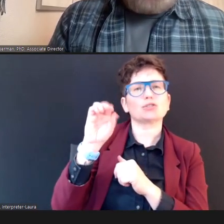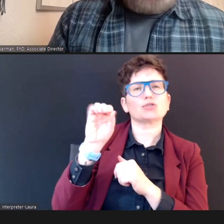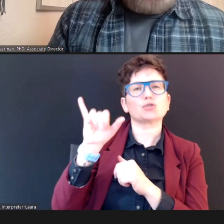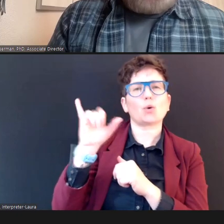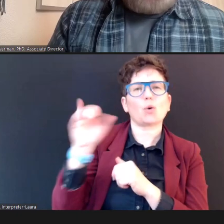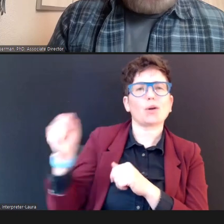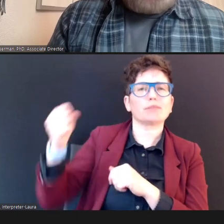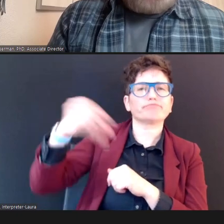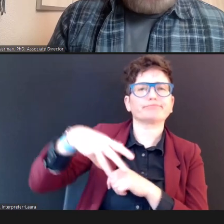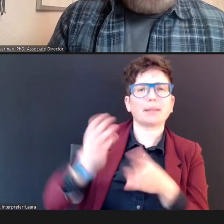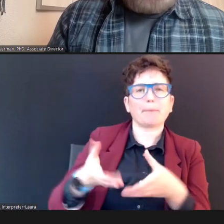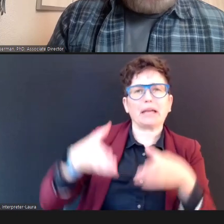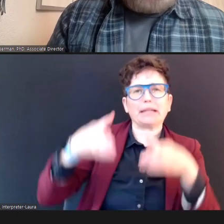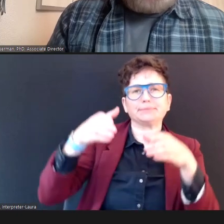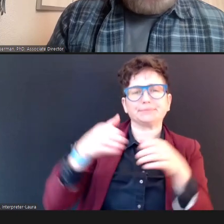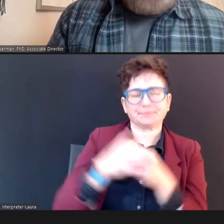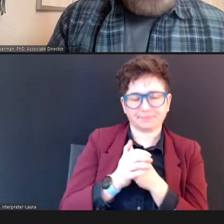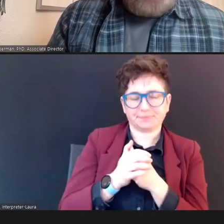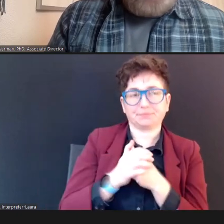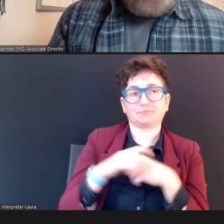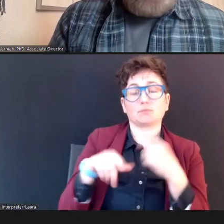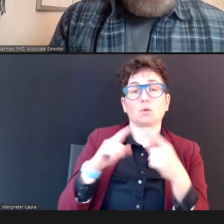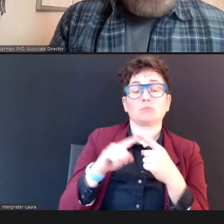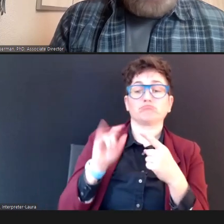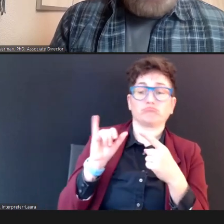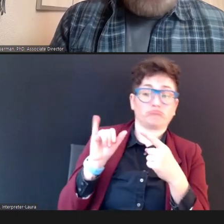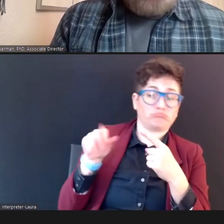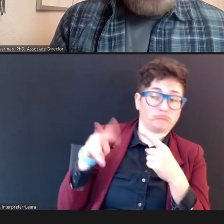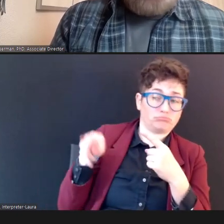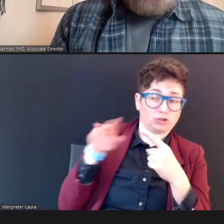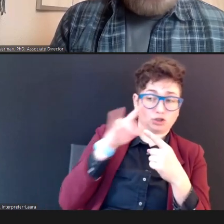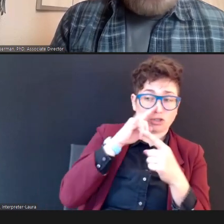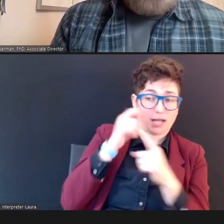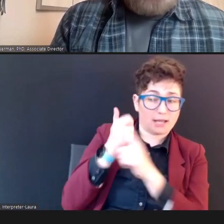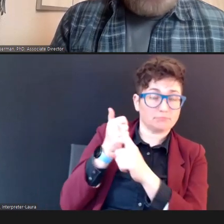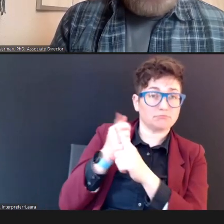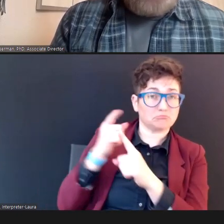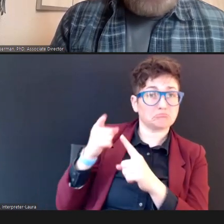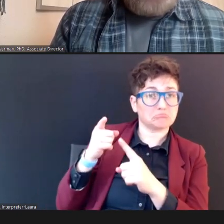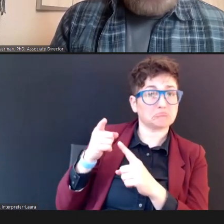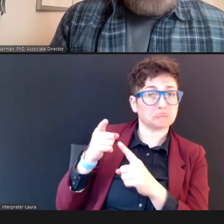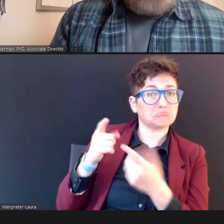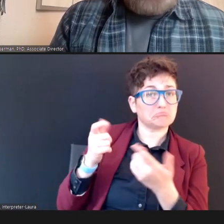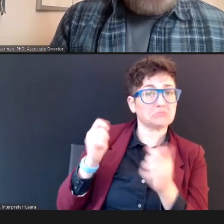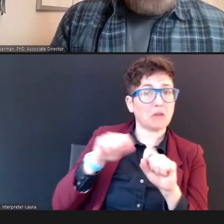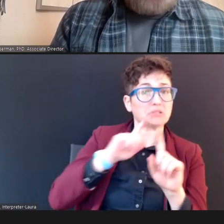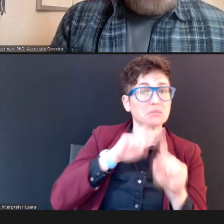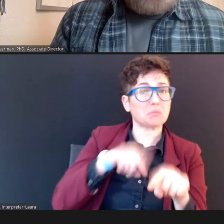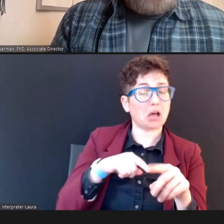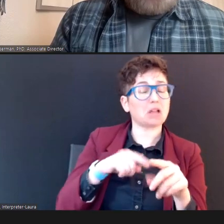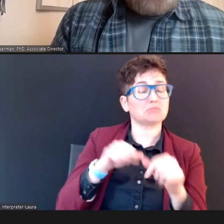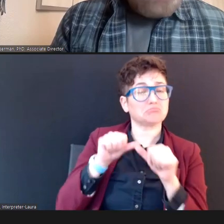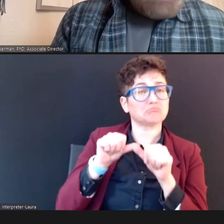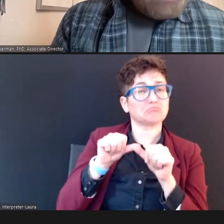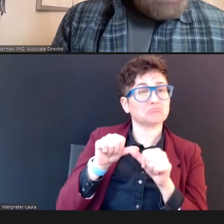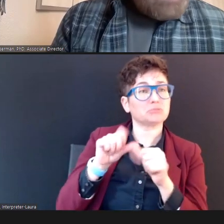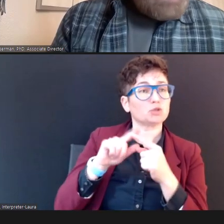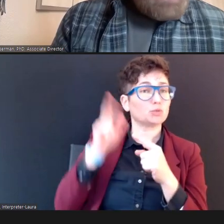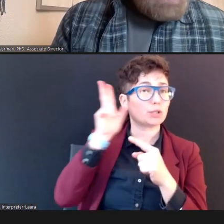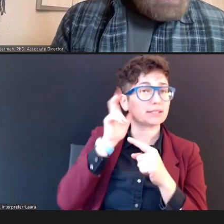Now, once you have observed that the child reliably responds to sounds that are presented, just as you instructed -- then, we start